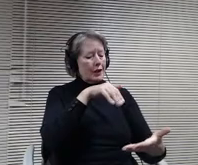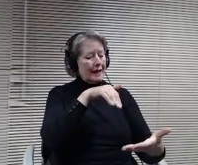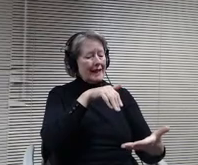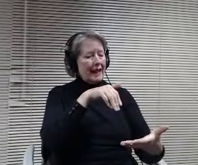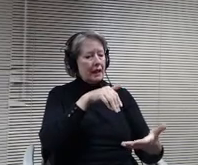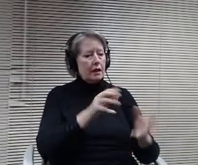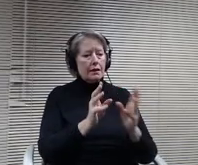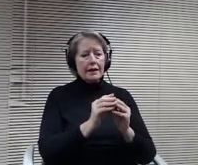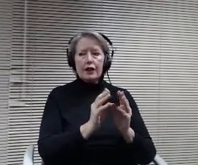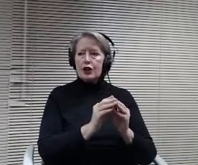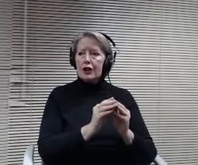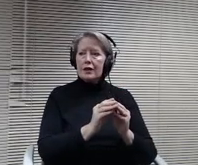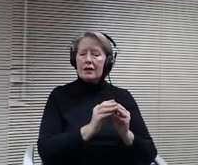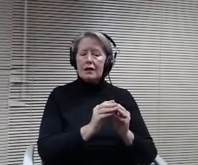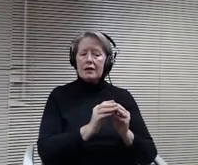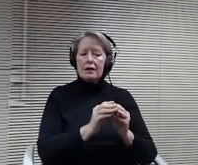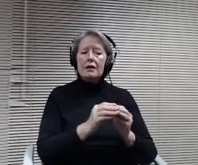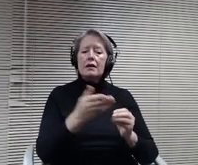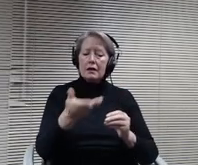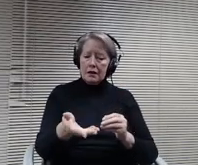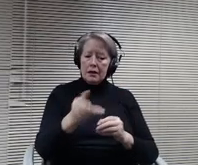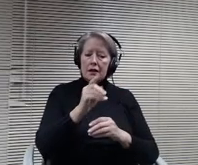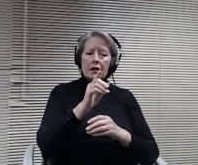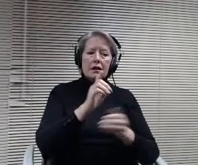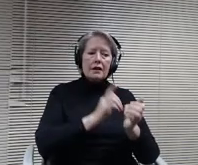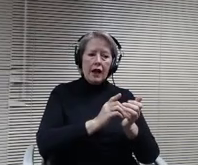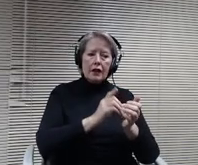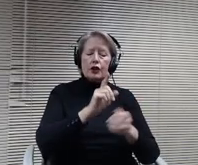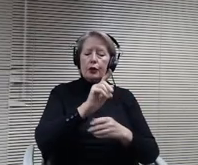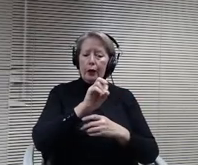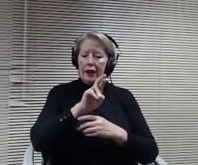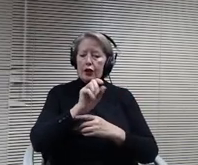It's an honor also to present these proposed dates and